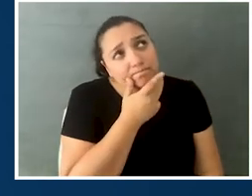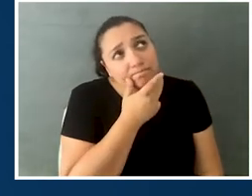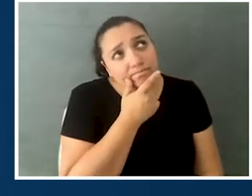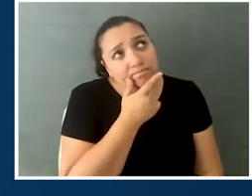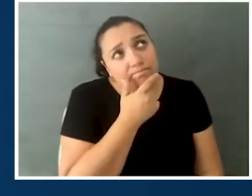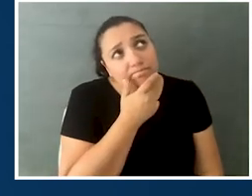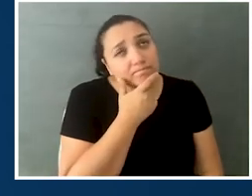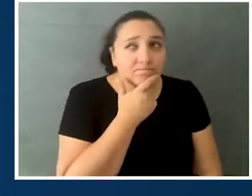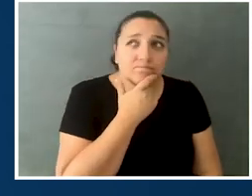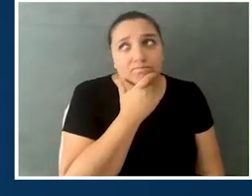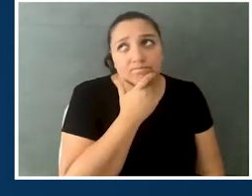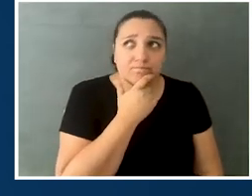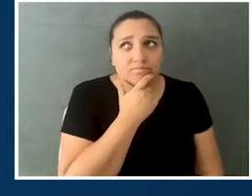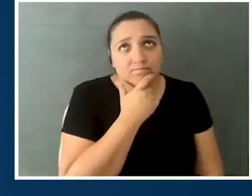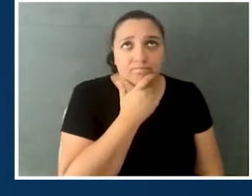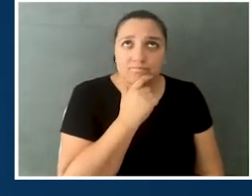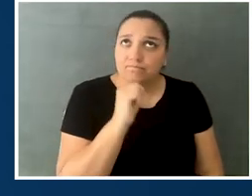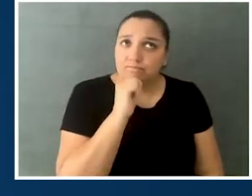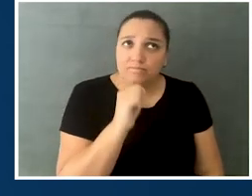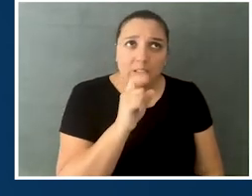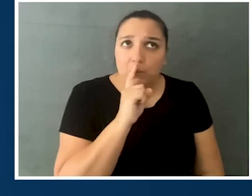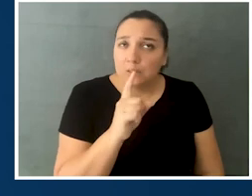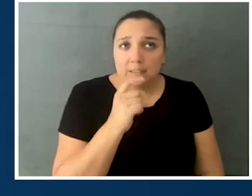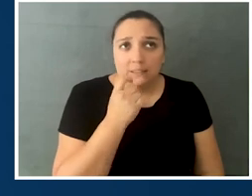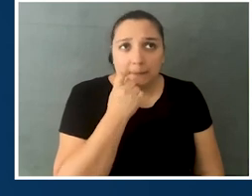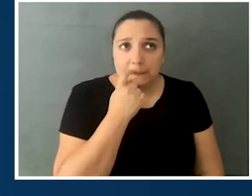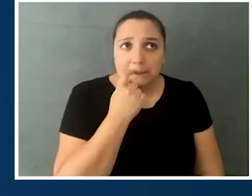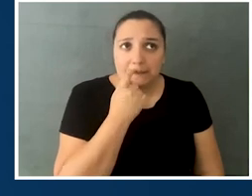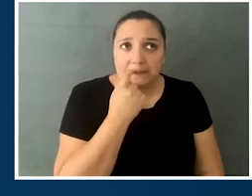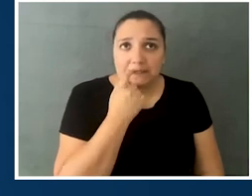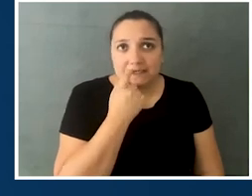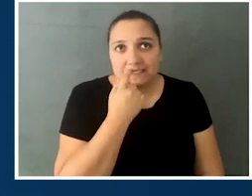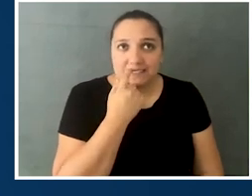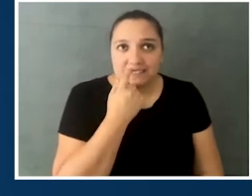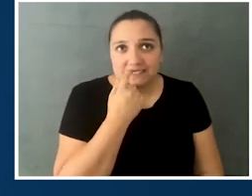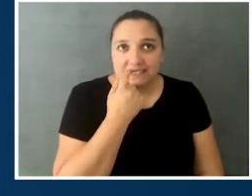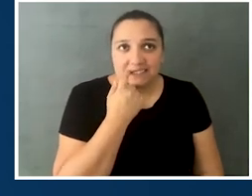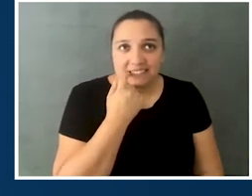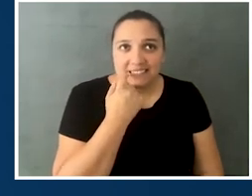Not really that I can think of. It's just, you know, it's a really, really busy time